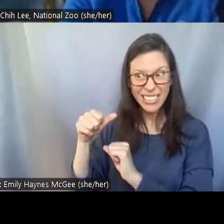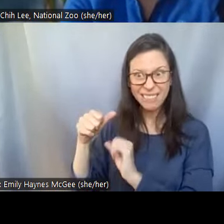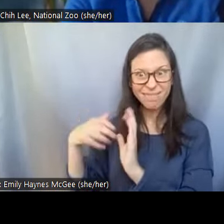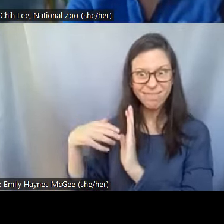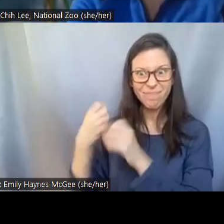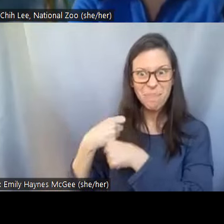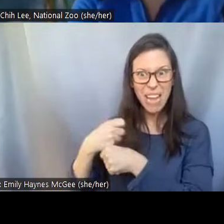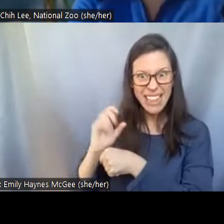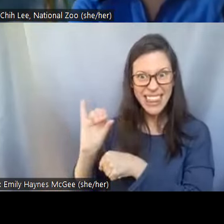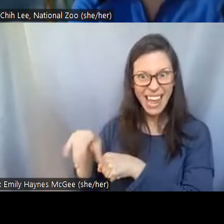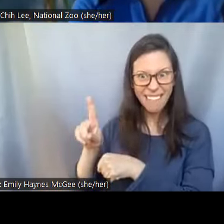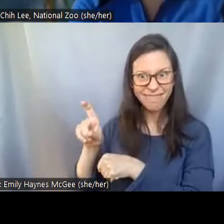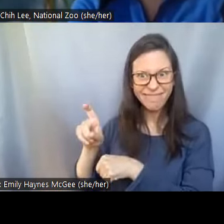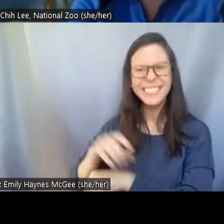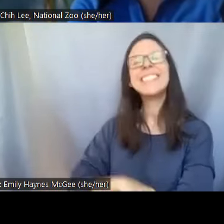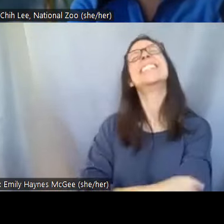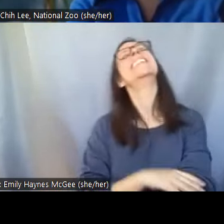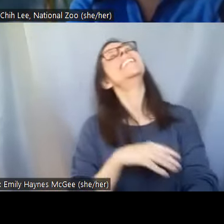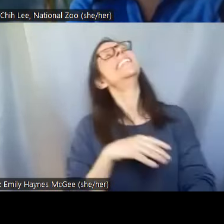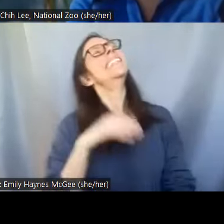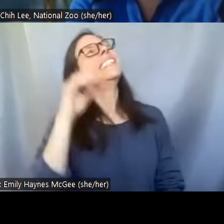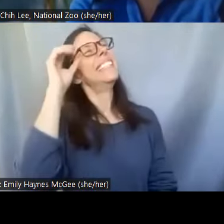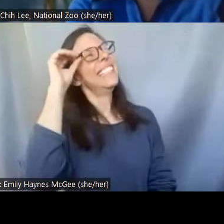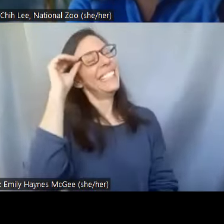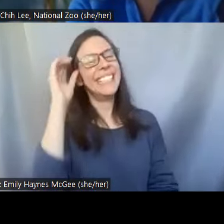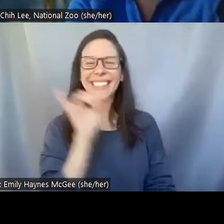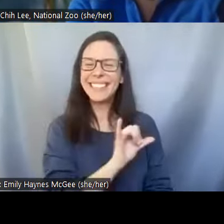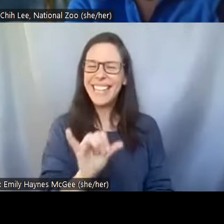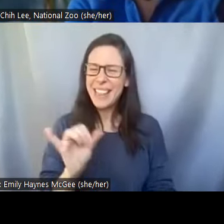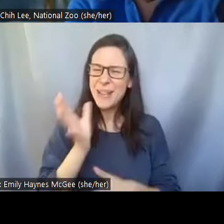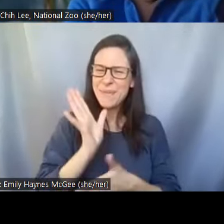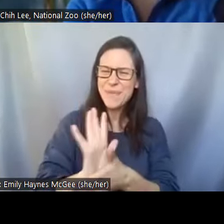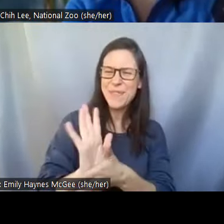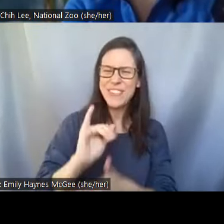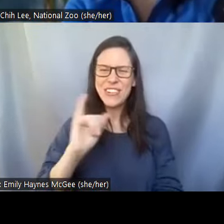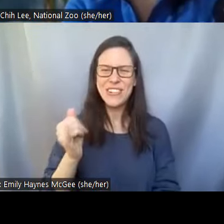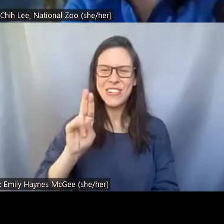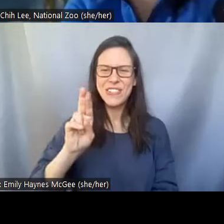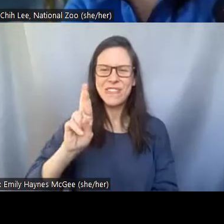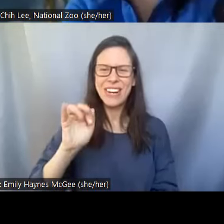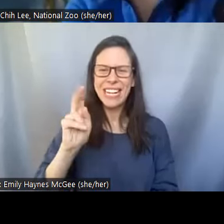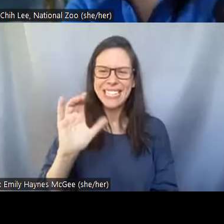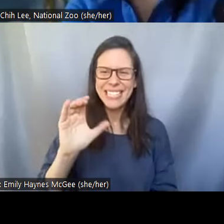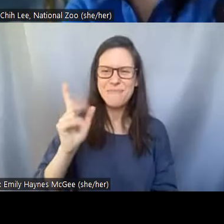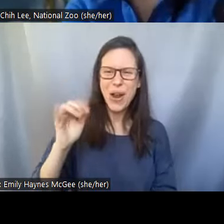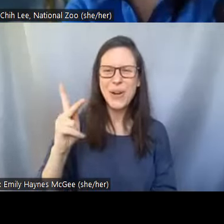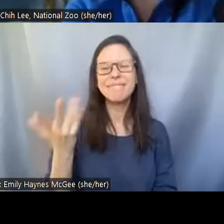Pei-Chih: Well there are technology out there that there are people are definitely looking into that.